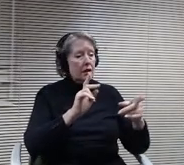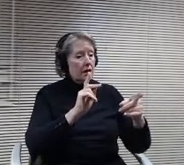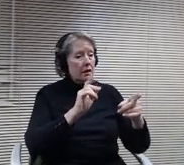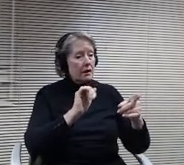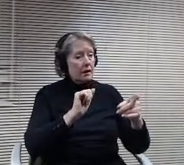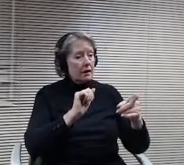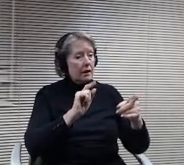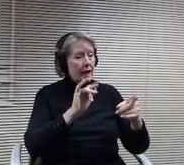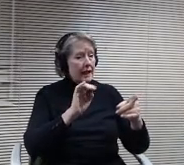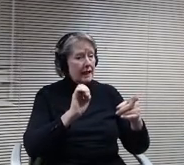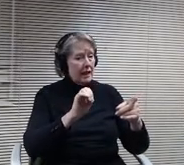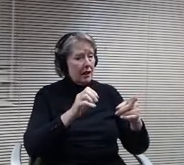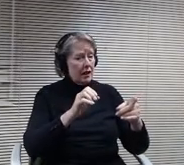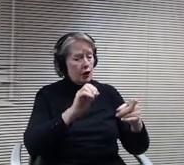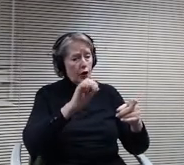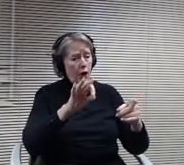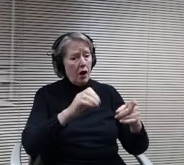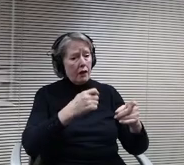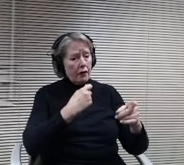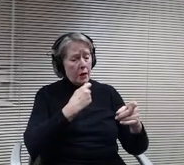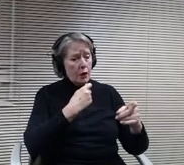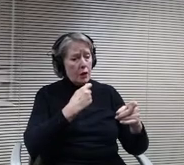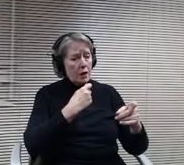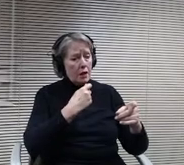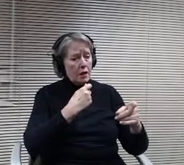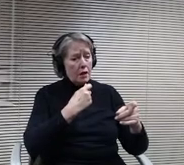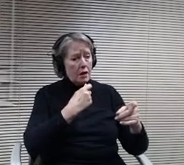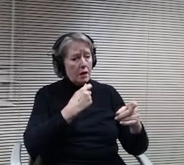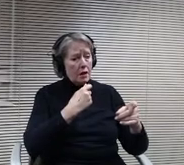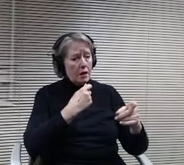about Lisa? Already know I'm just asking. It's Lisa wasn't looking Lisa, please.